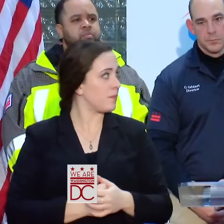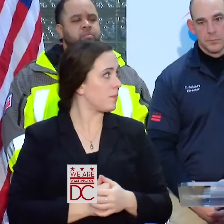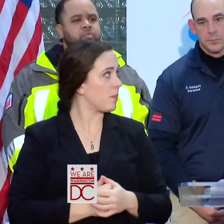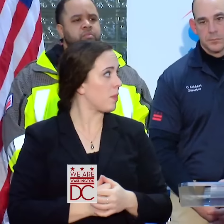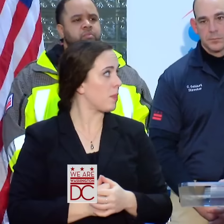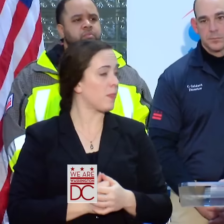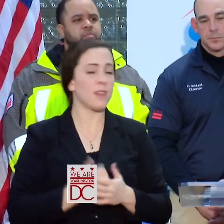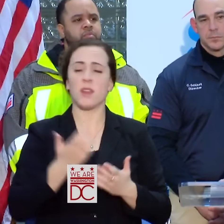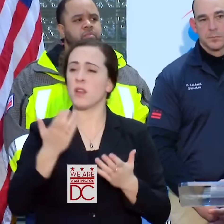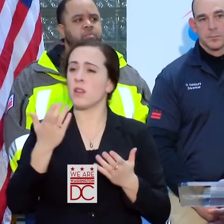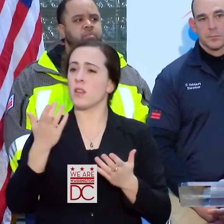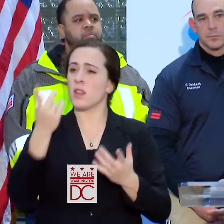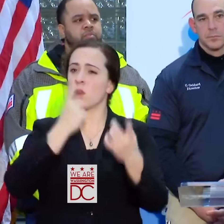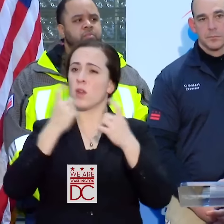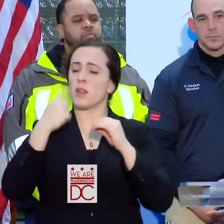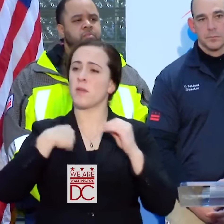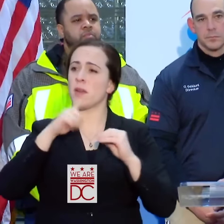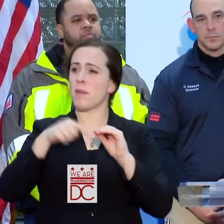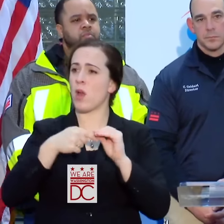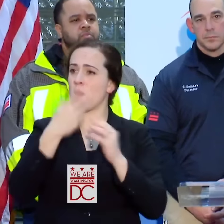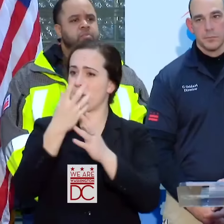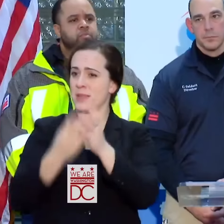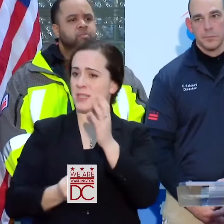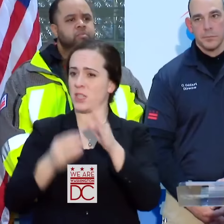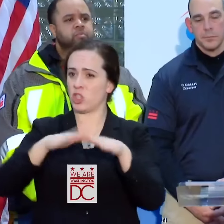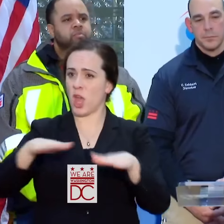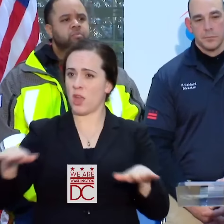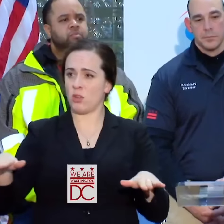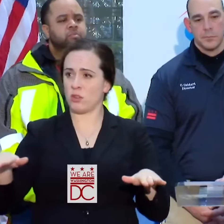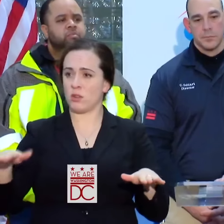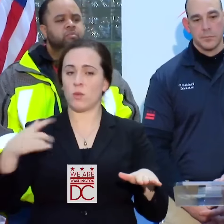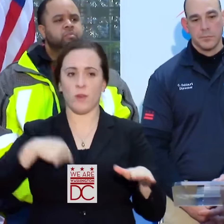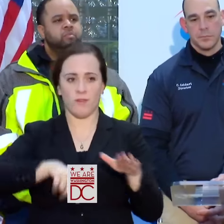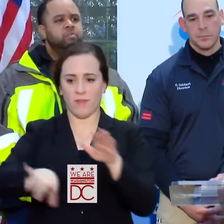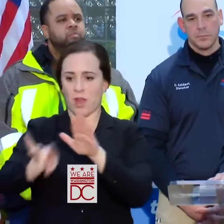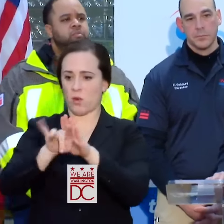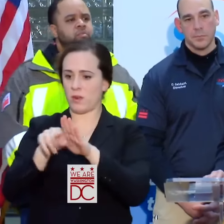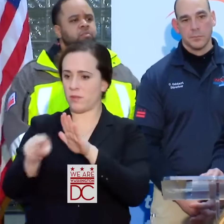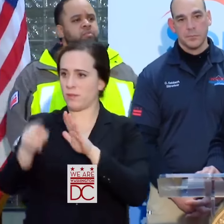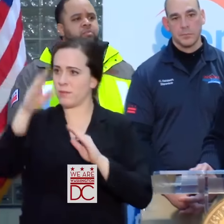I KNOW I HAD SOME QUESTIONS EARLIER ABOUT A MISSING CHILD. WE HAVE LOCATED HIM. HE IS SAFE.